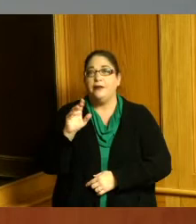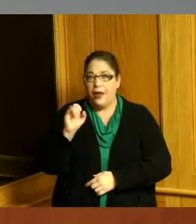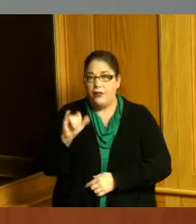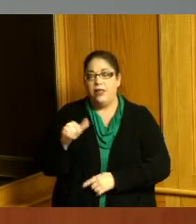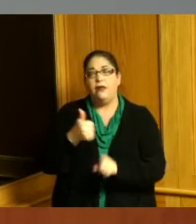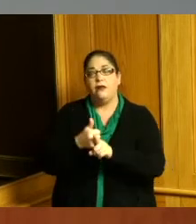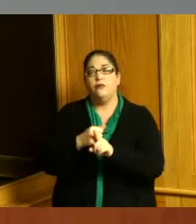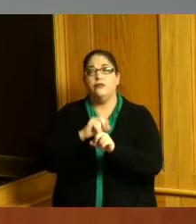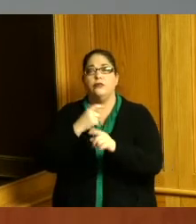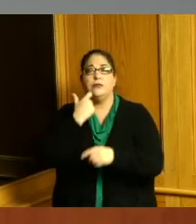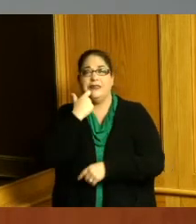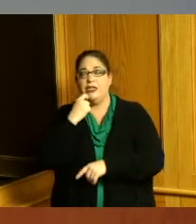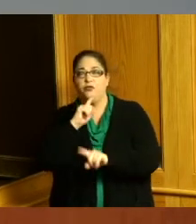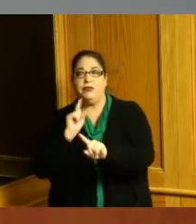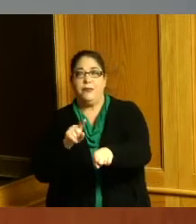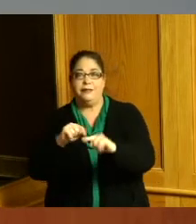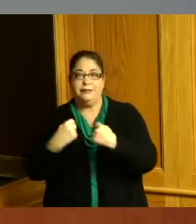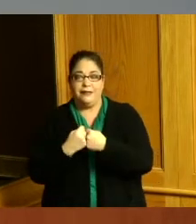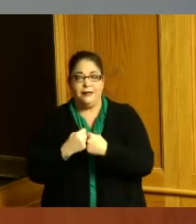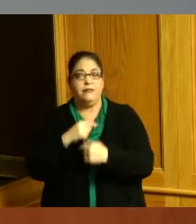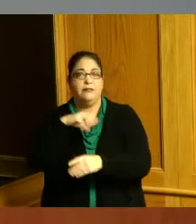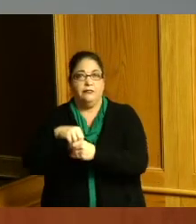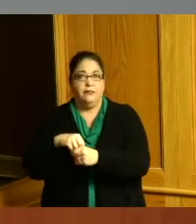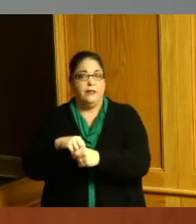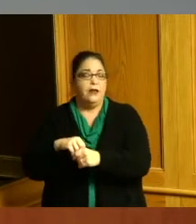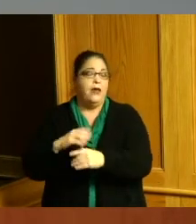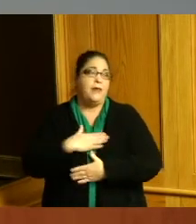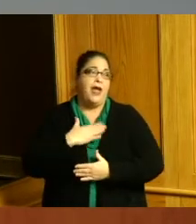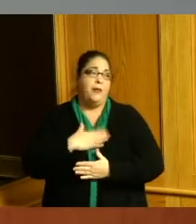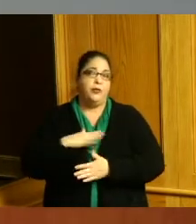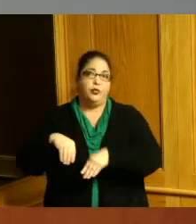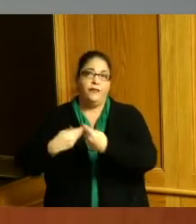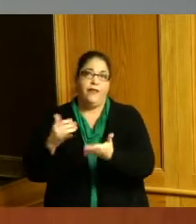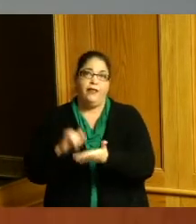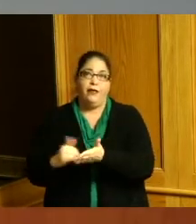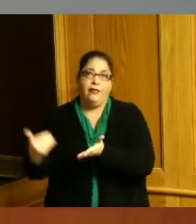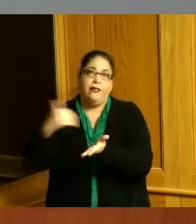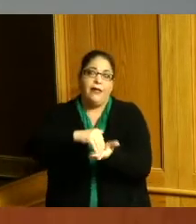and so I'm glad we're able to do it once again it'll be spread out because it's a duke